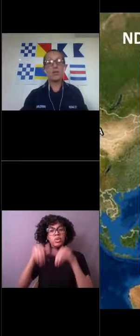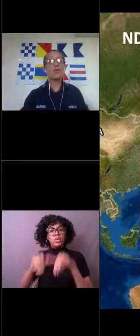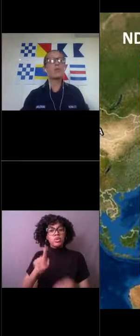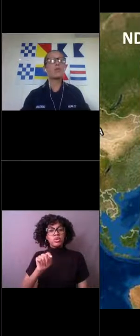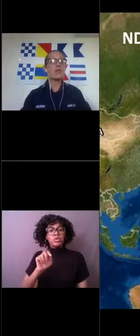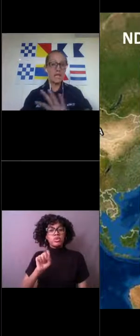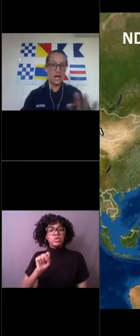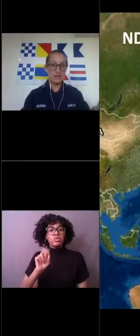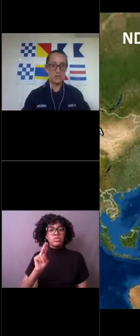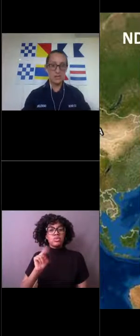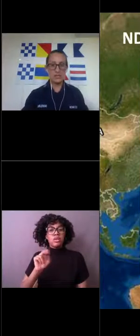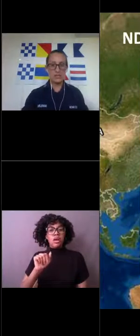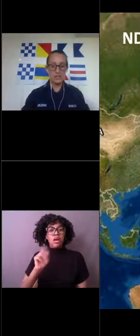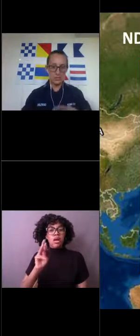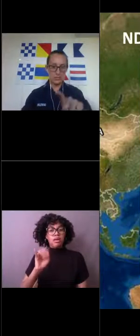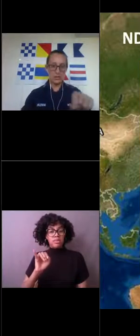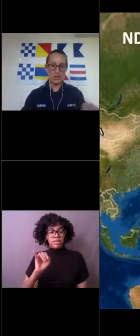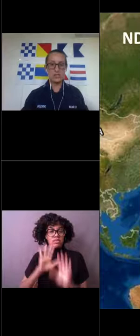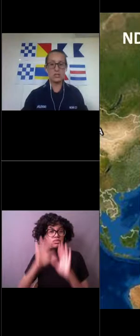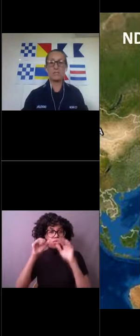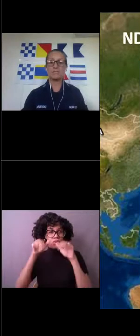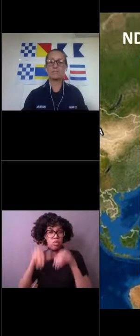And there are about 39 of these in these locations.